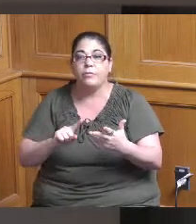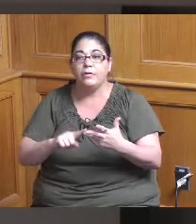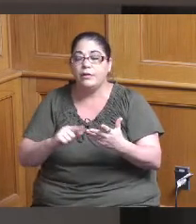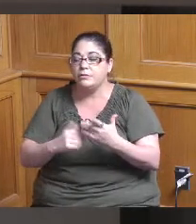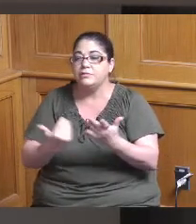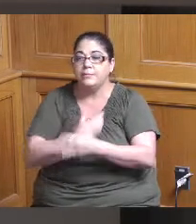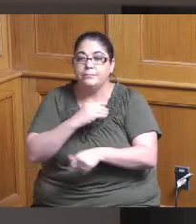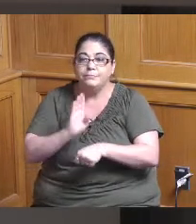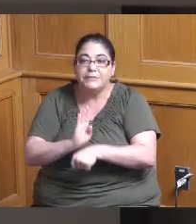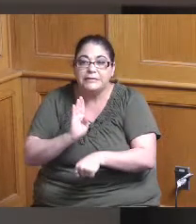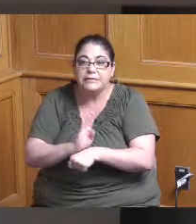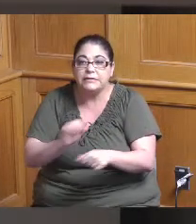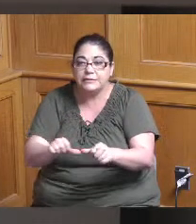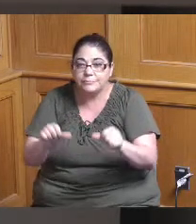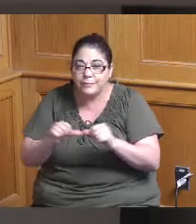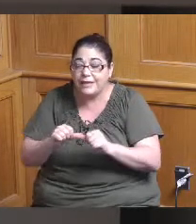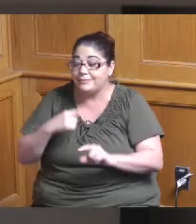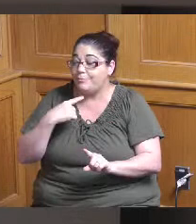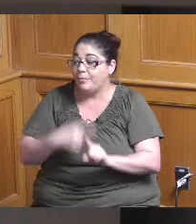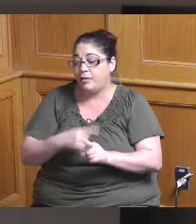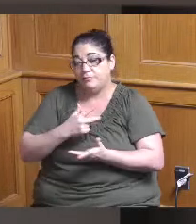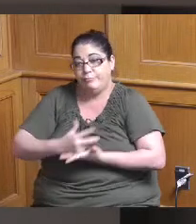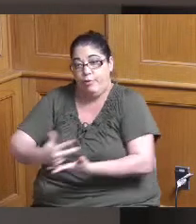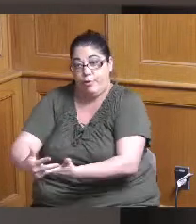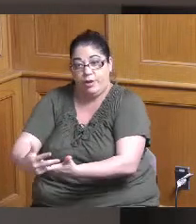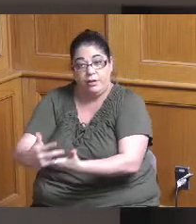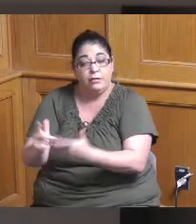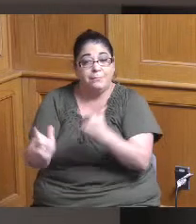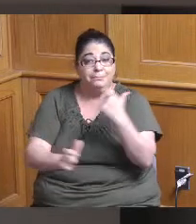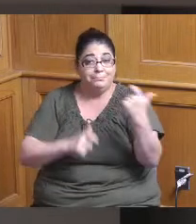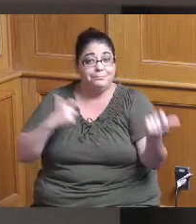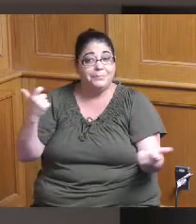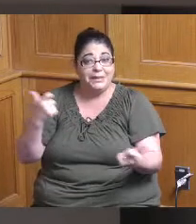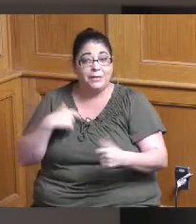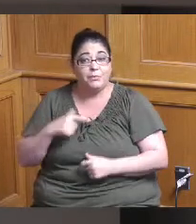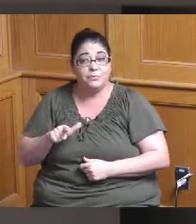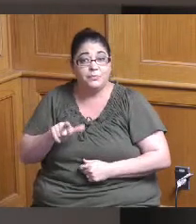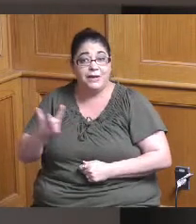parking and it would it would be an extensive project with 28 million in property investment